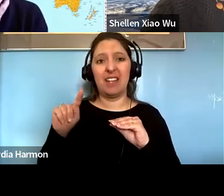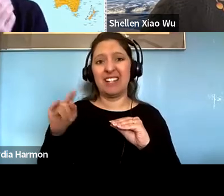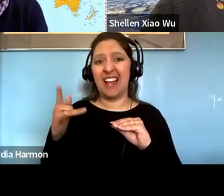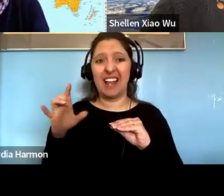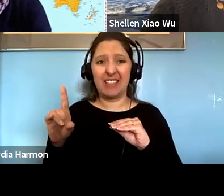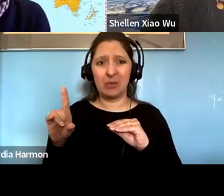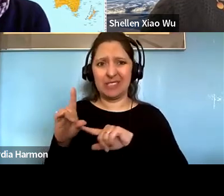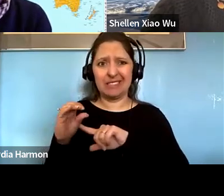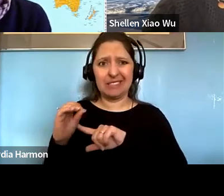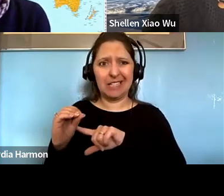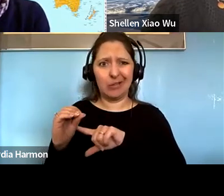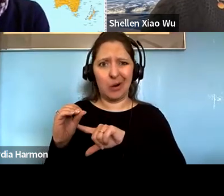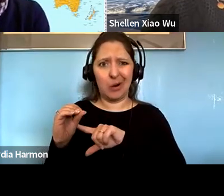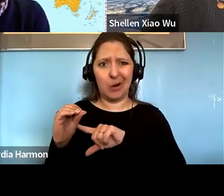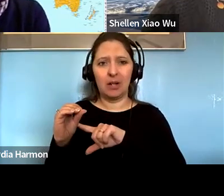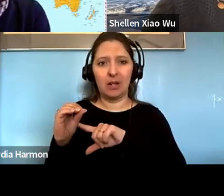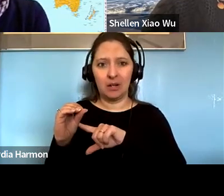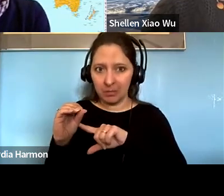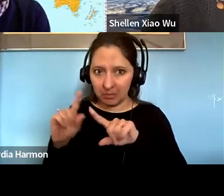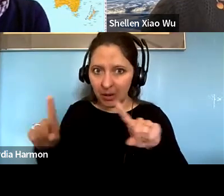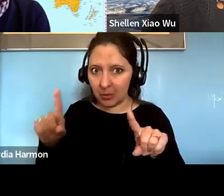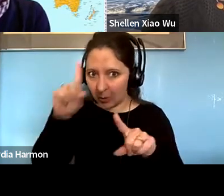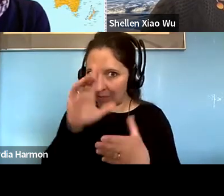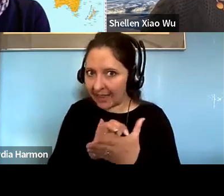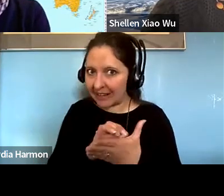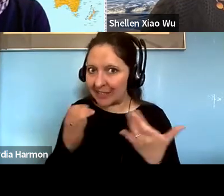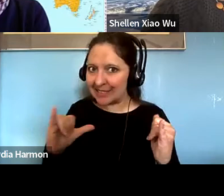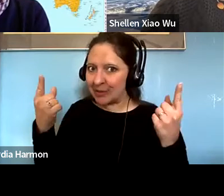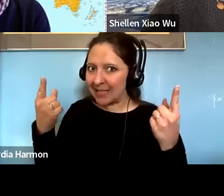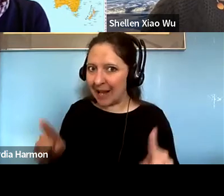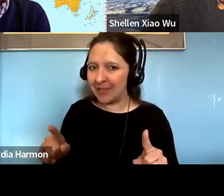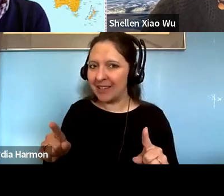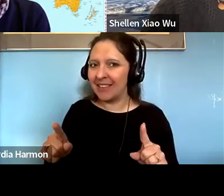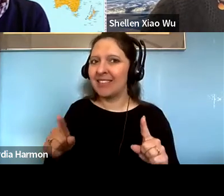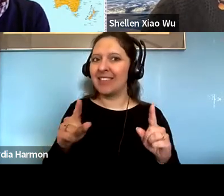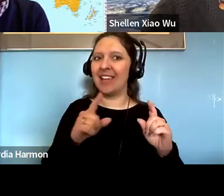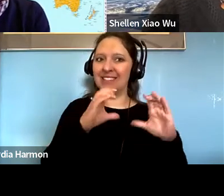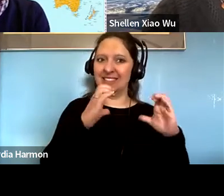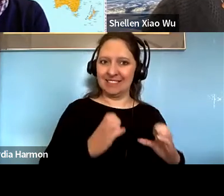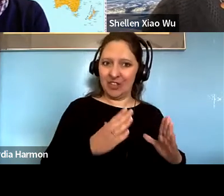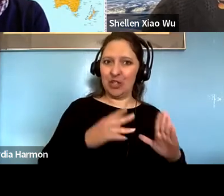Salvador Santino Regilme: But, of course, we believe that there are cases of state of civilians being killed by state actors, but they registered zero.